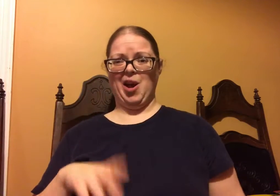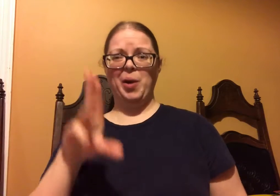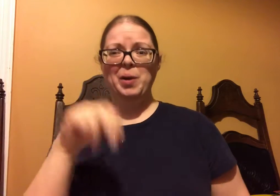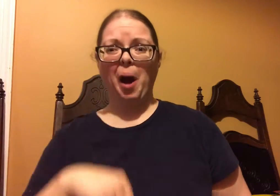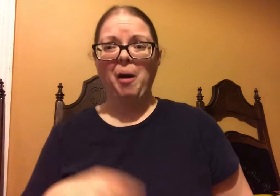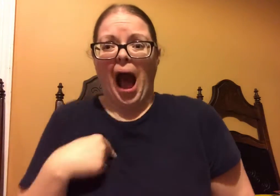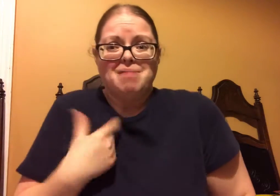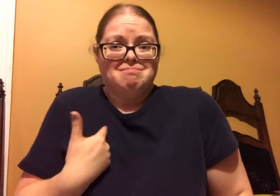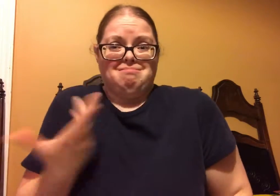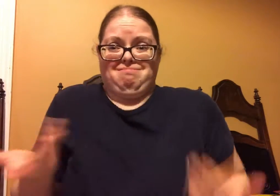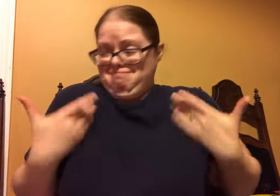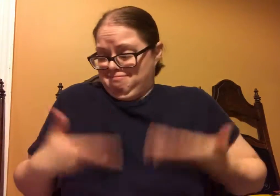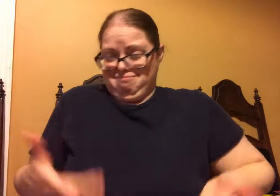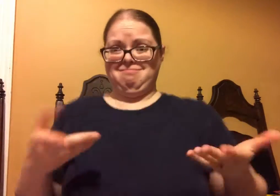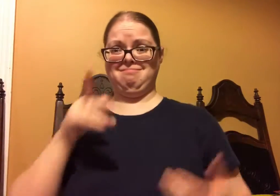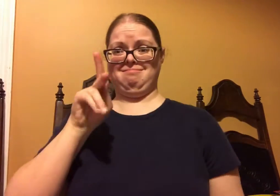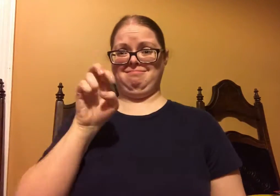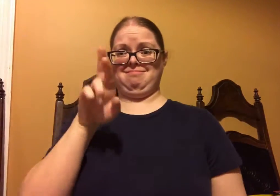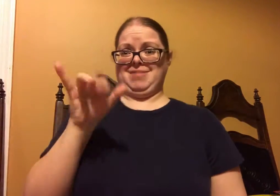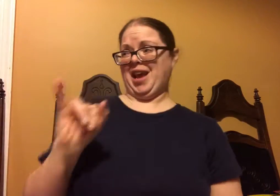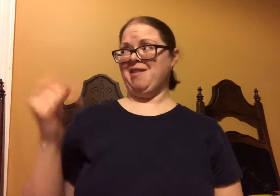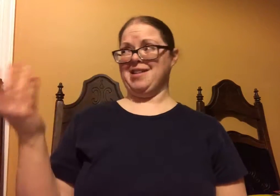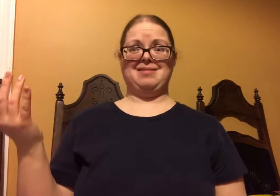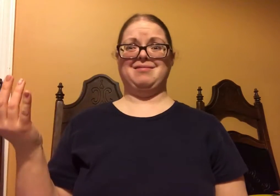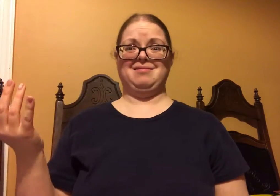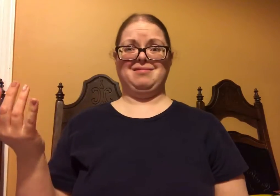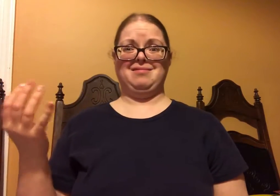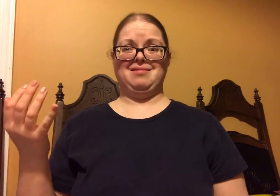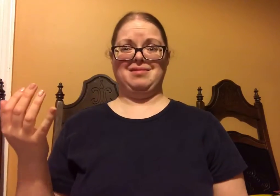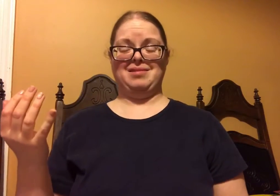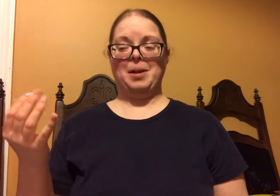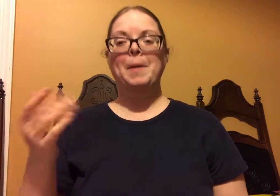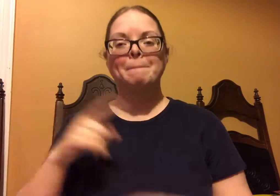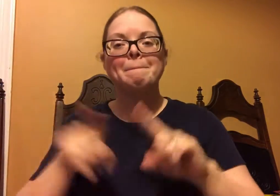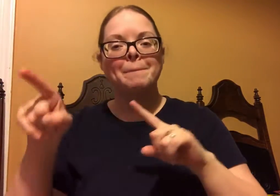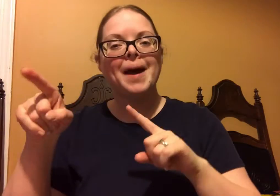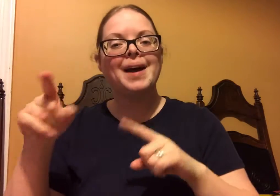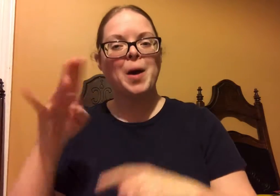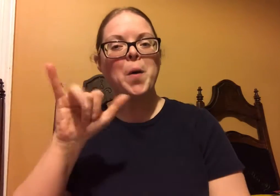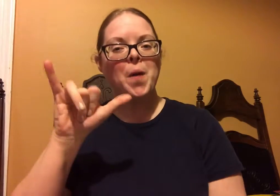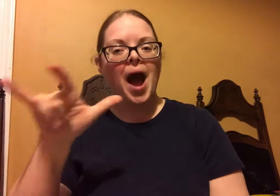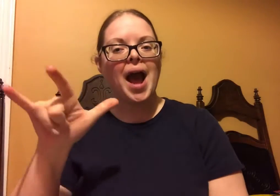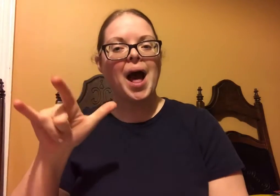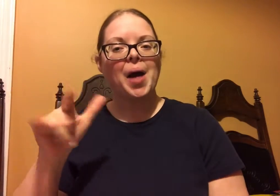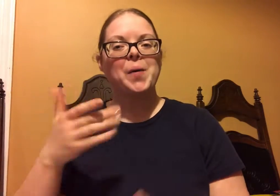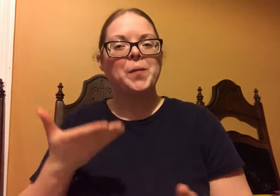I'm not an important person, I'm just me, I'm Keri, I'm a nobody.